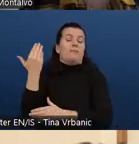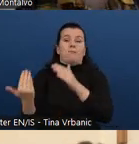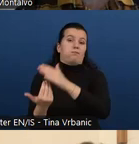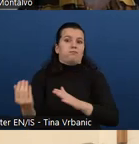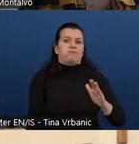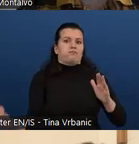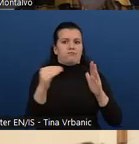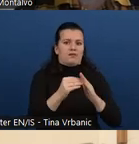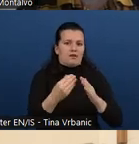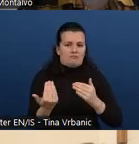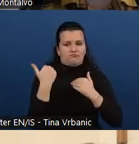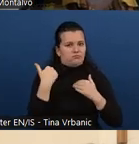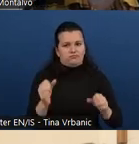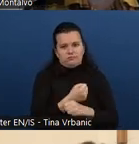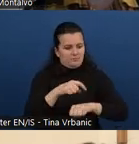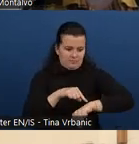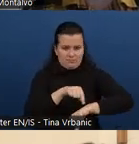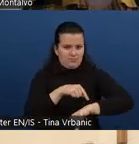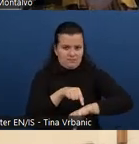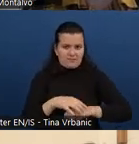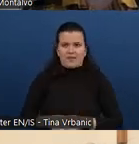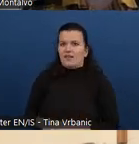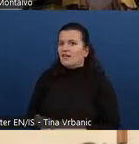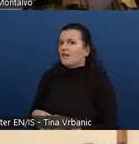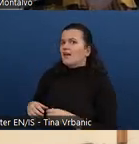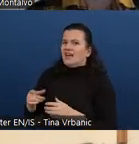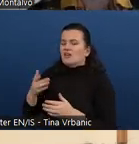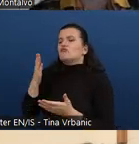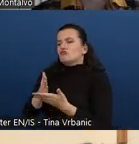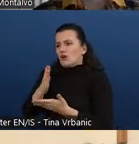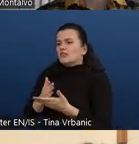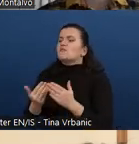we will need to tie this to a given project or a given effort or yeah.